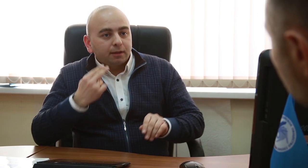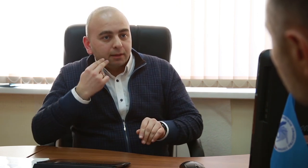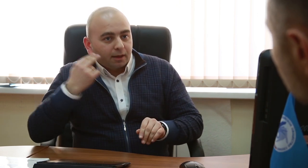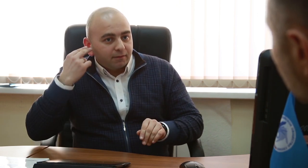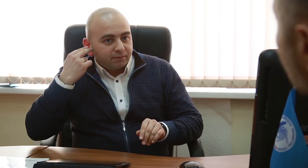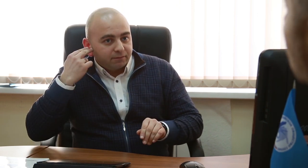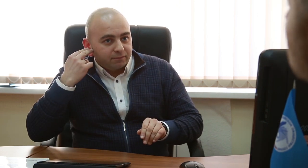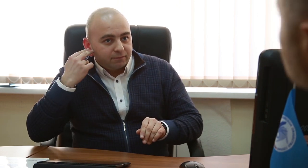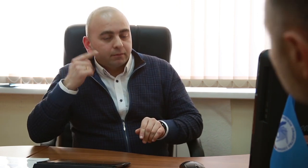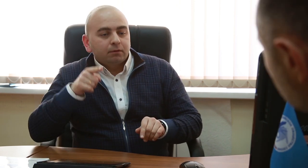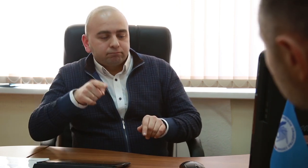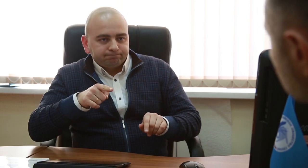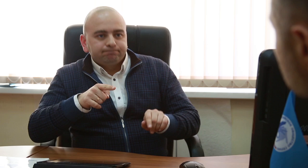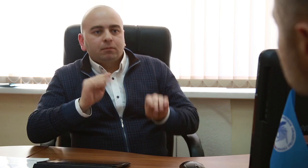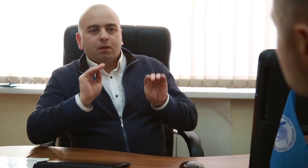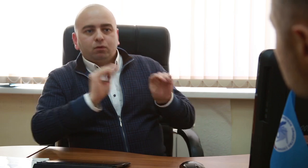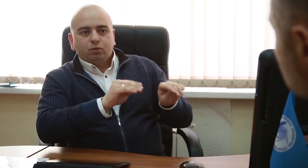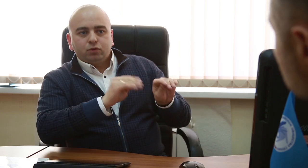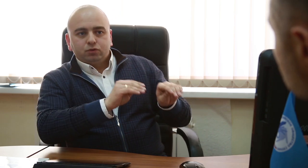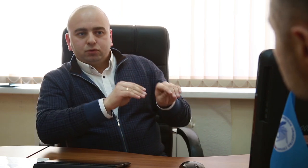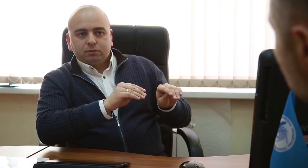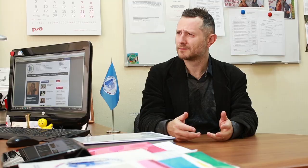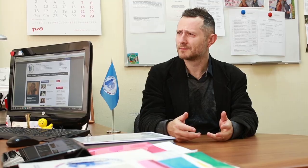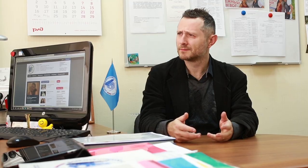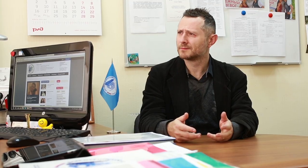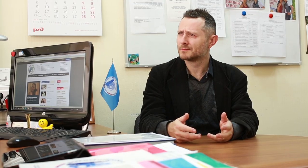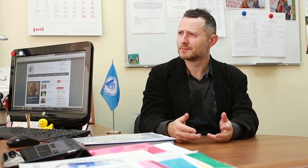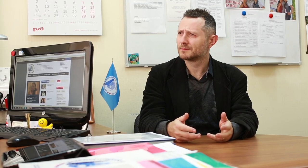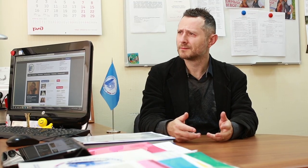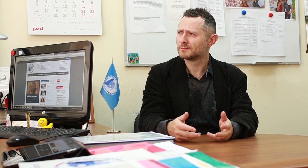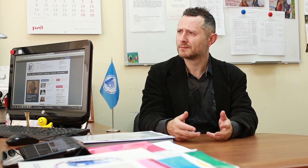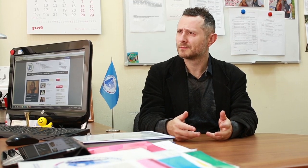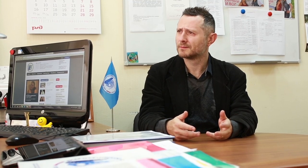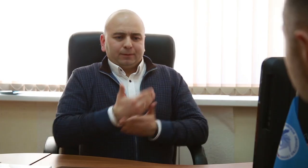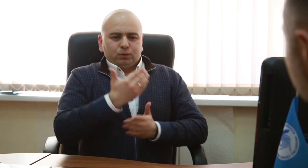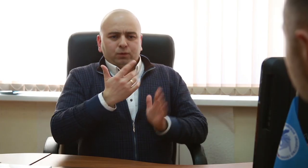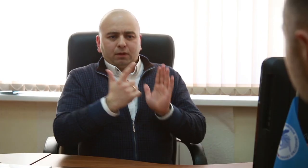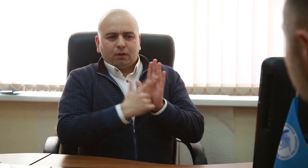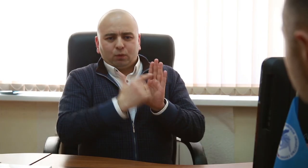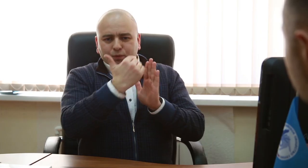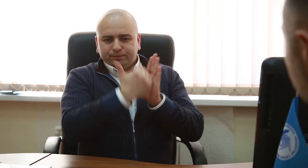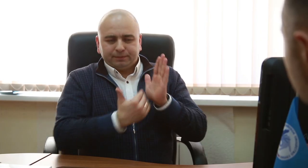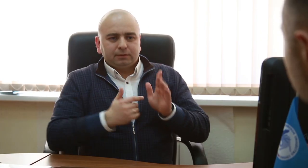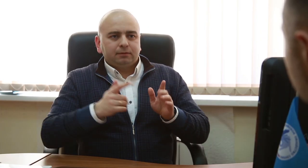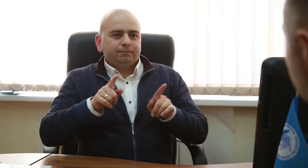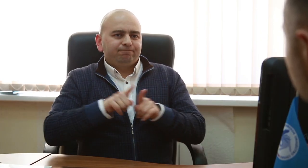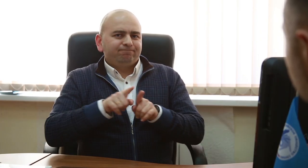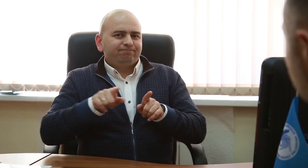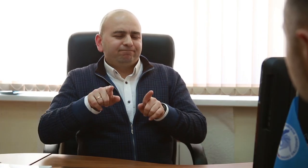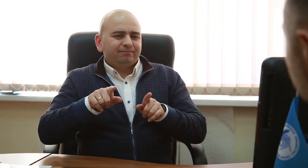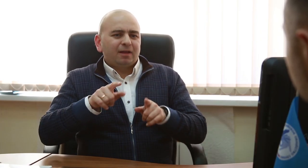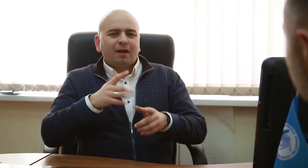am responsible for monitoring new amendments to the law. For example, there was a proposed amendment